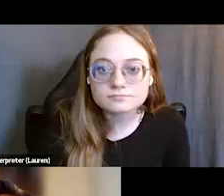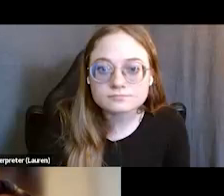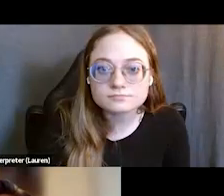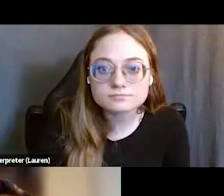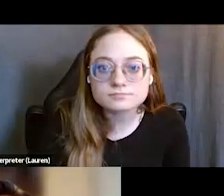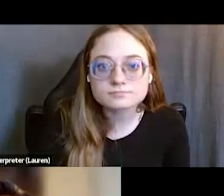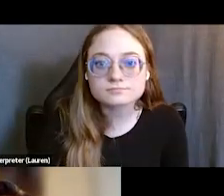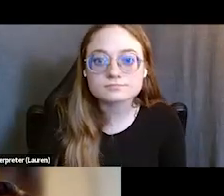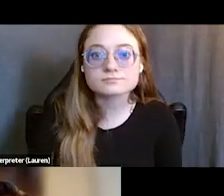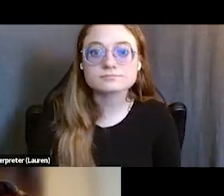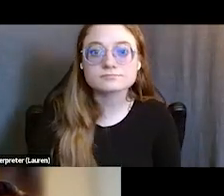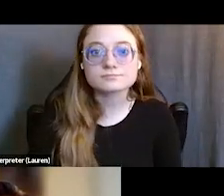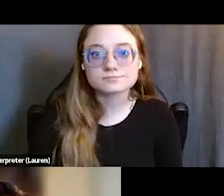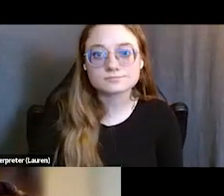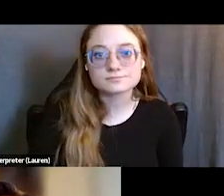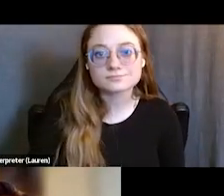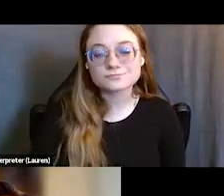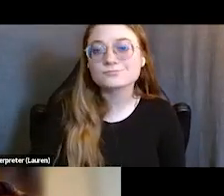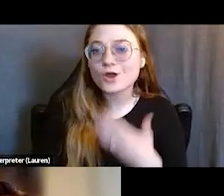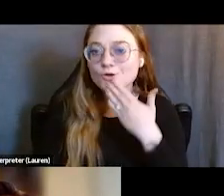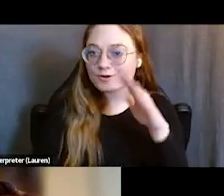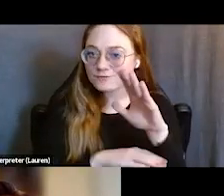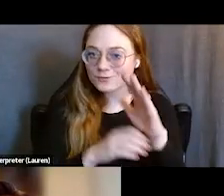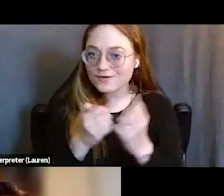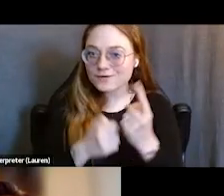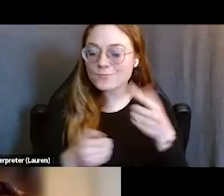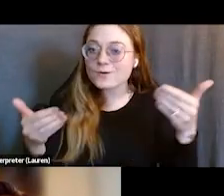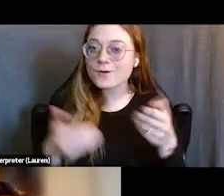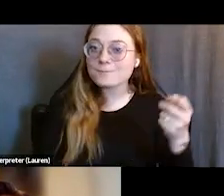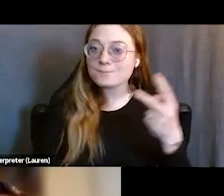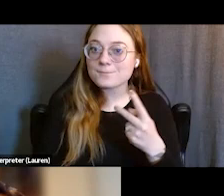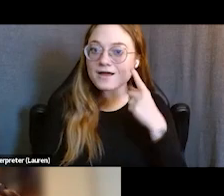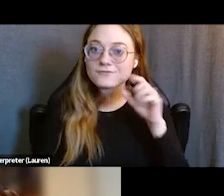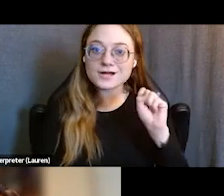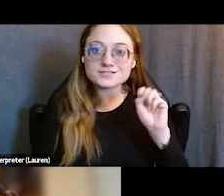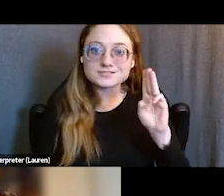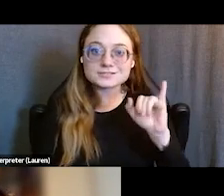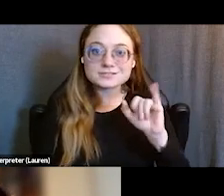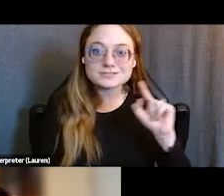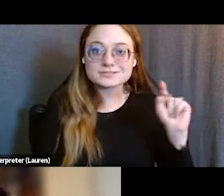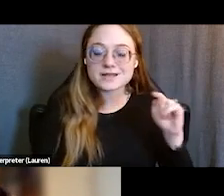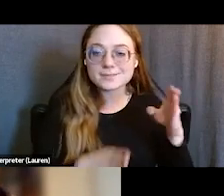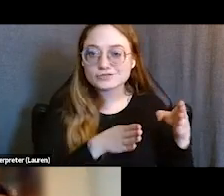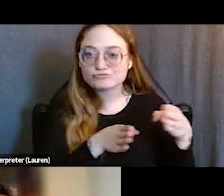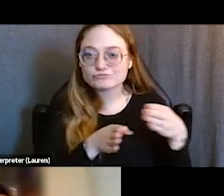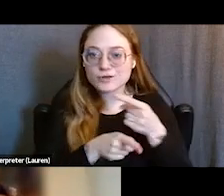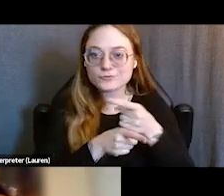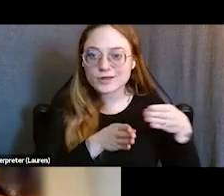Good afternoon, everyone, and welcome back to the Summit on Steering in the Right Direction, Diversion and Supports for Transition-Age Youth